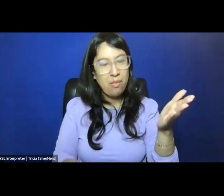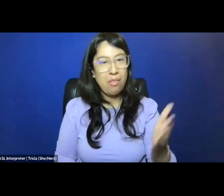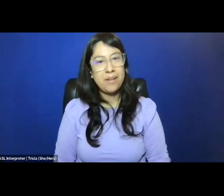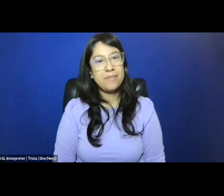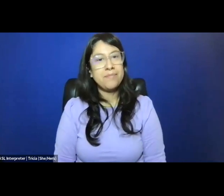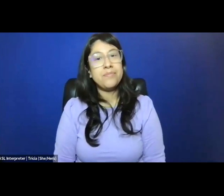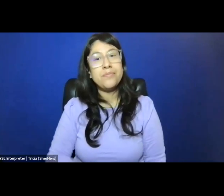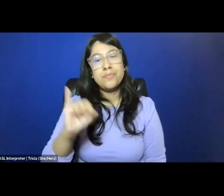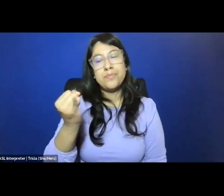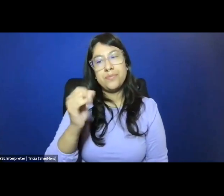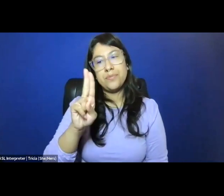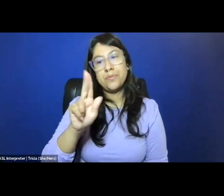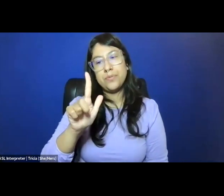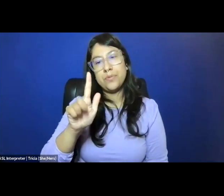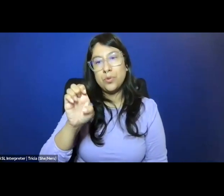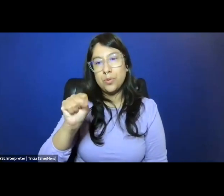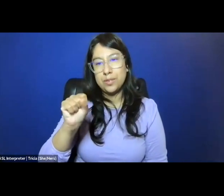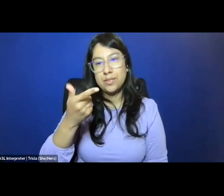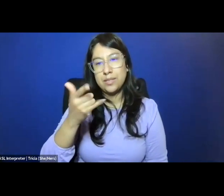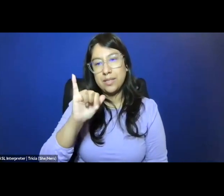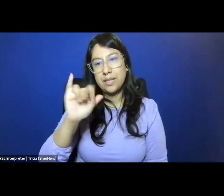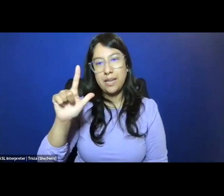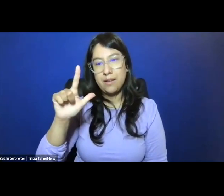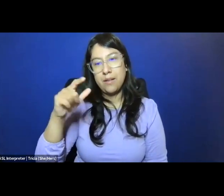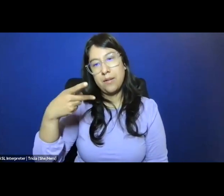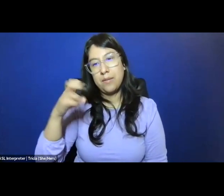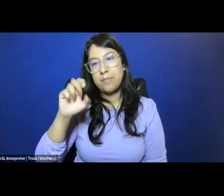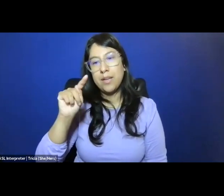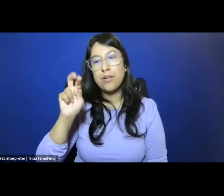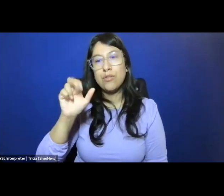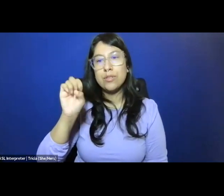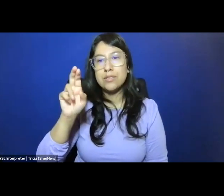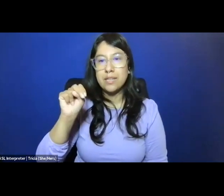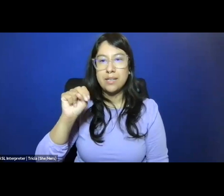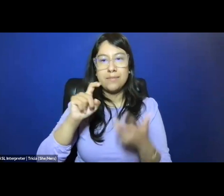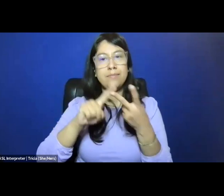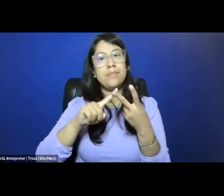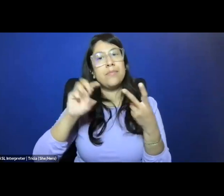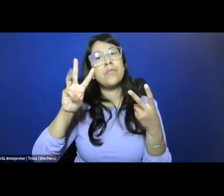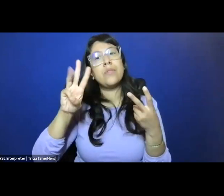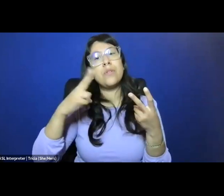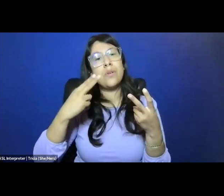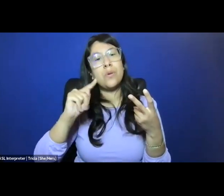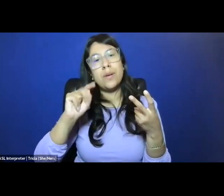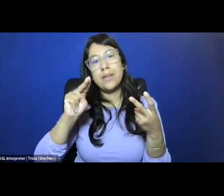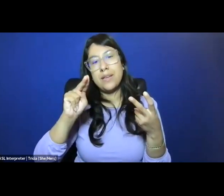We have Jules Gill-Peterson, Whitney Strub, and Gillian Frank.